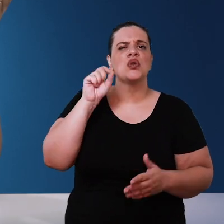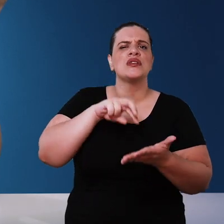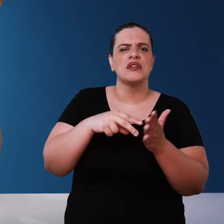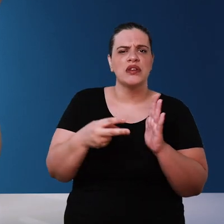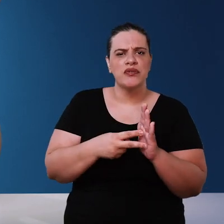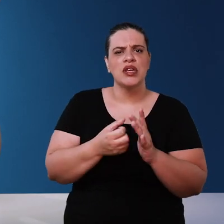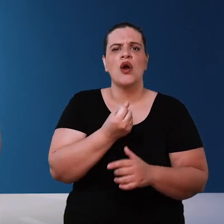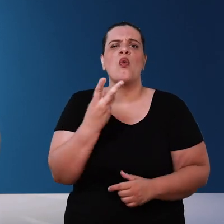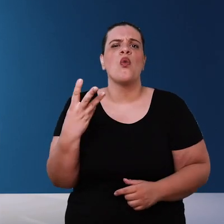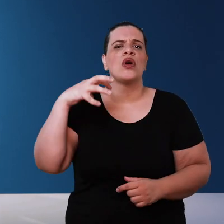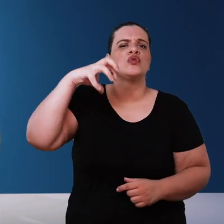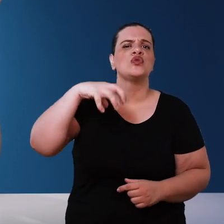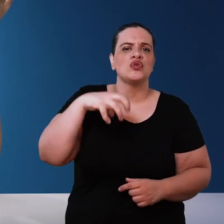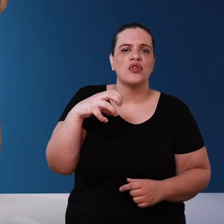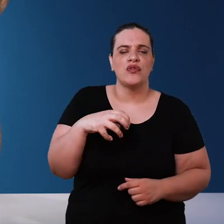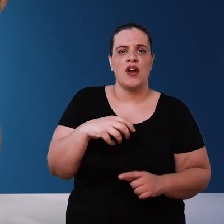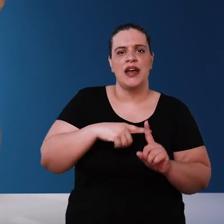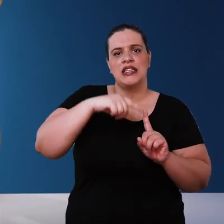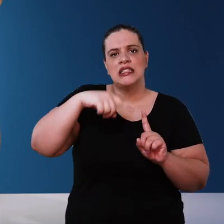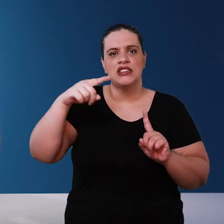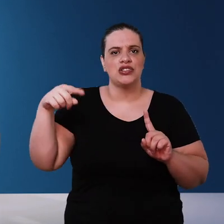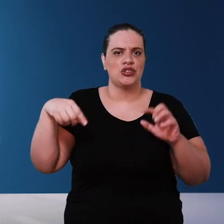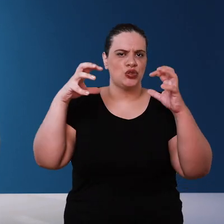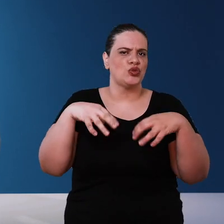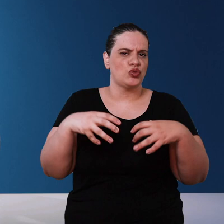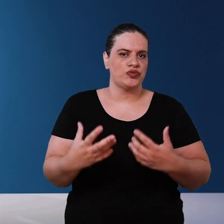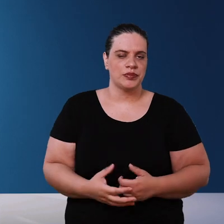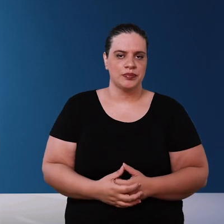these rainfall measurements the so-called pluviometric indices when we say